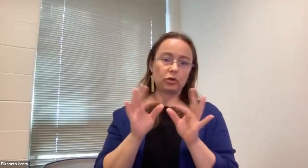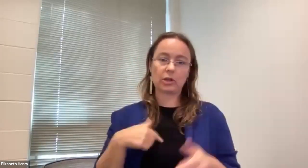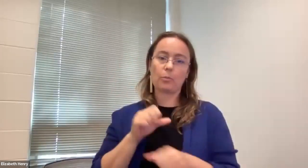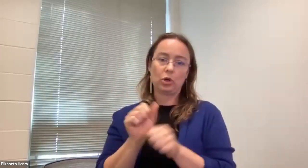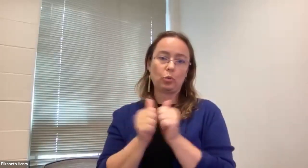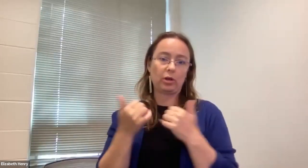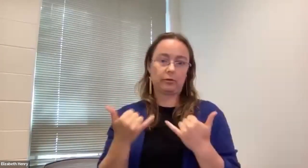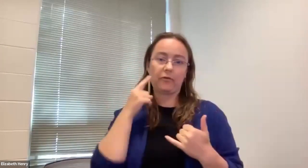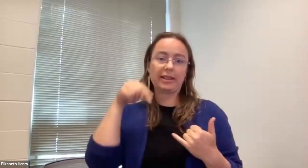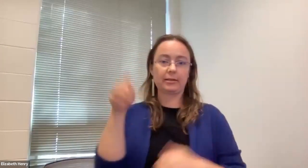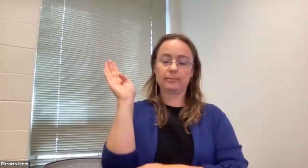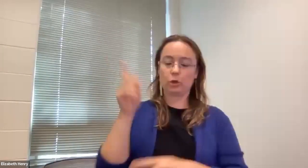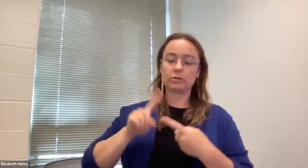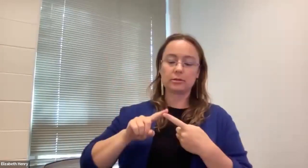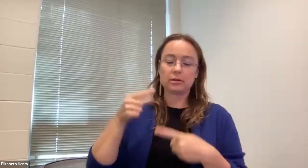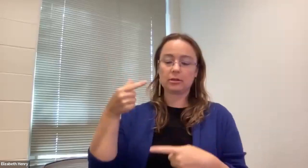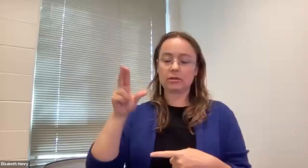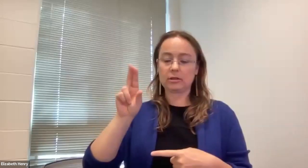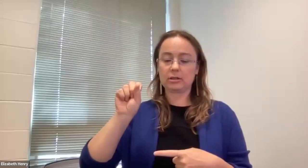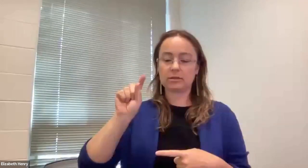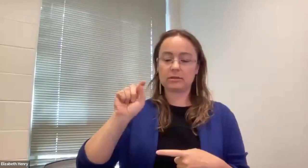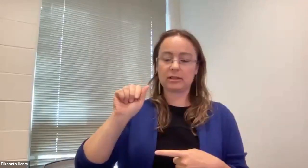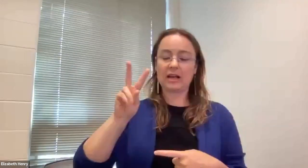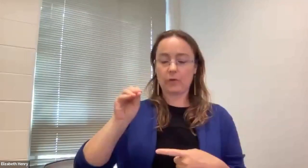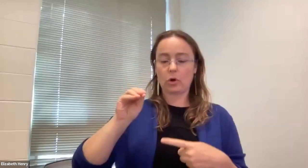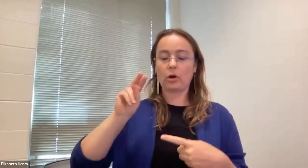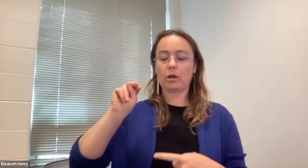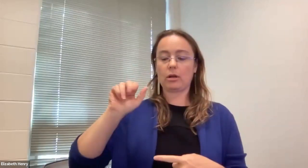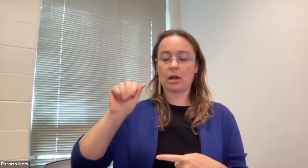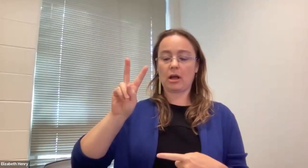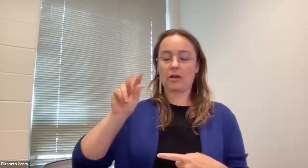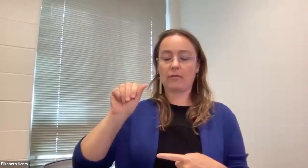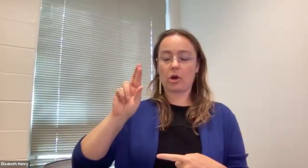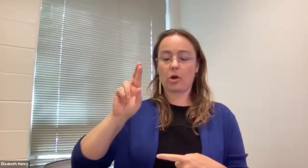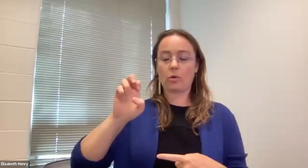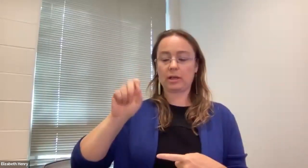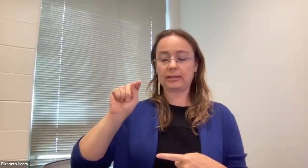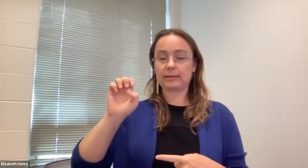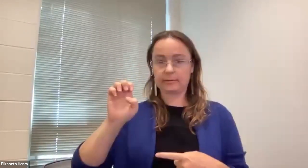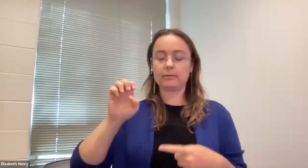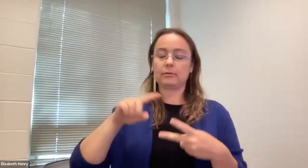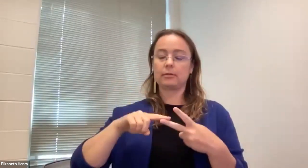Gustavo Navarrete (he/him/él): so I am working with two phenomenal interpreters here in our presentation, and the first one is Gustavo. And now what I think,